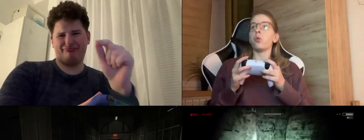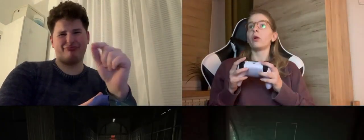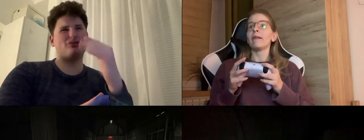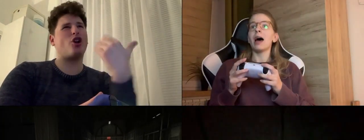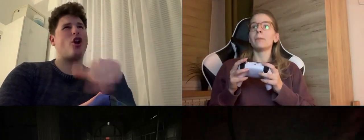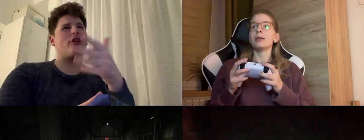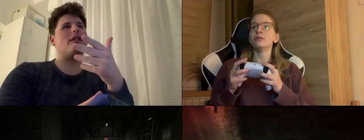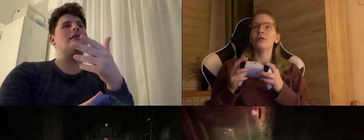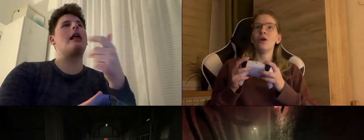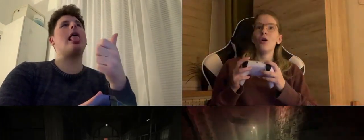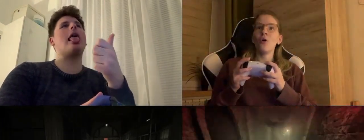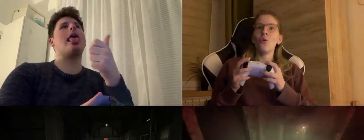If I would go there, I would finish the game.